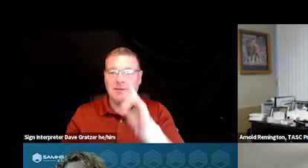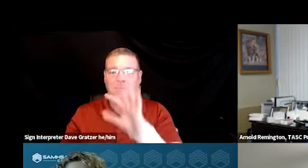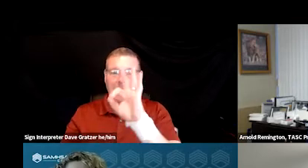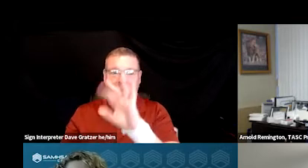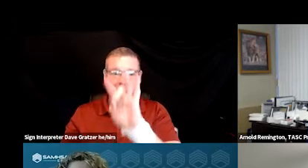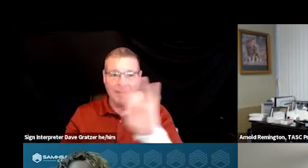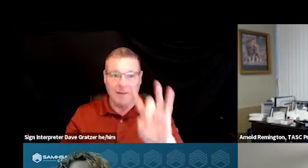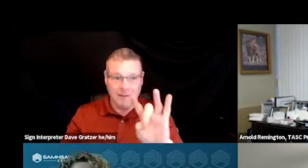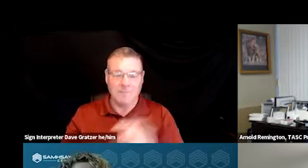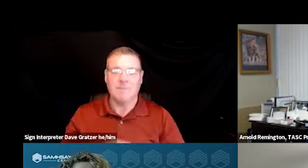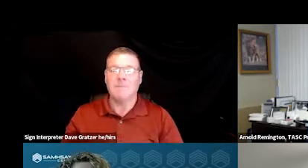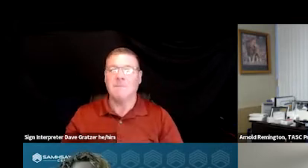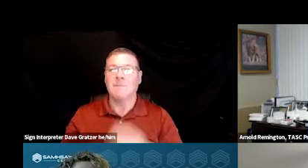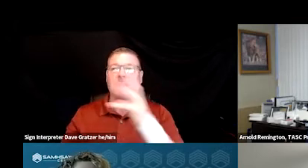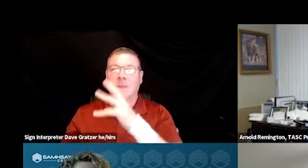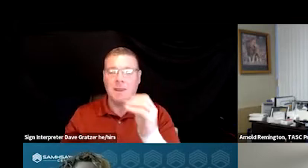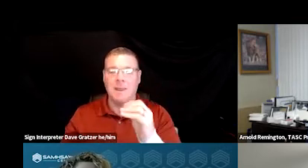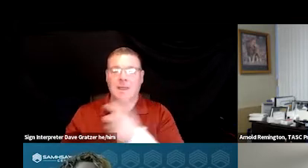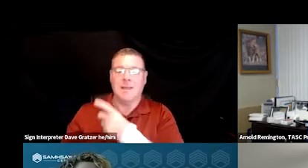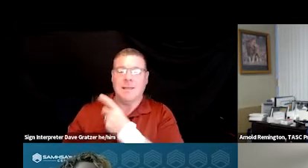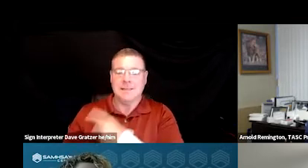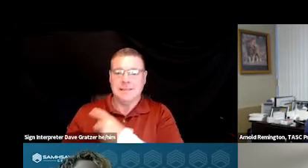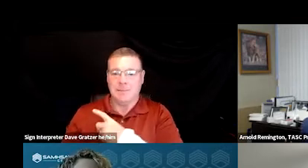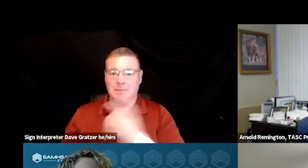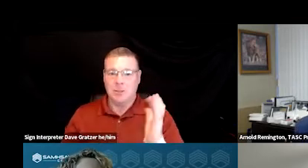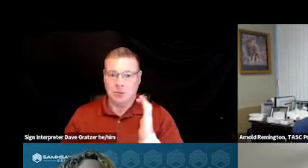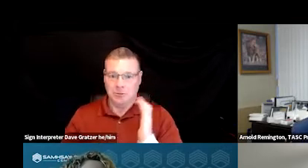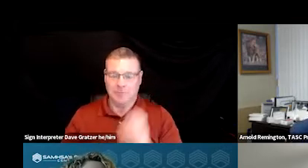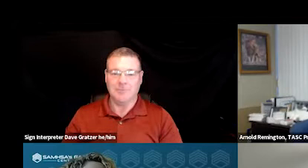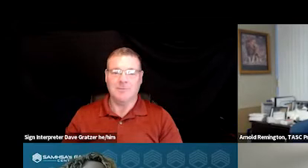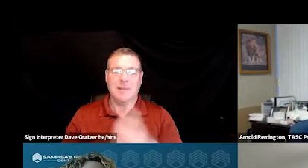as well as our deputy chief at the time to visit